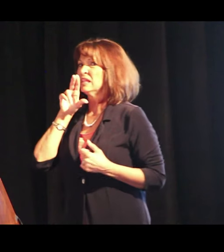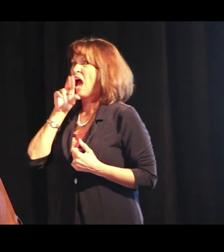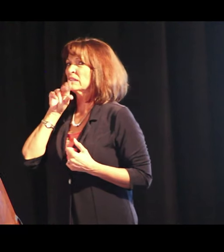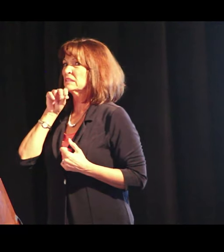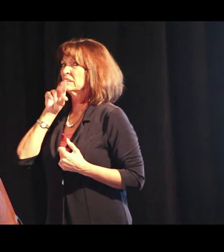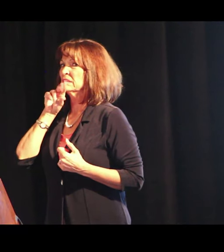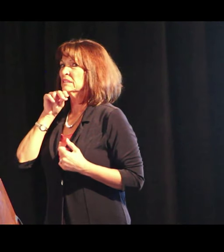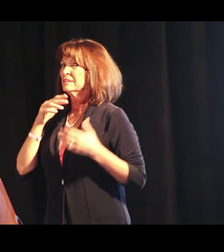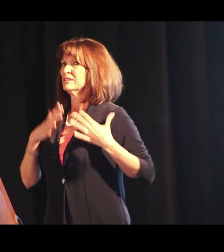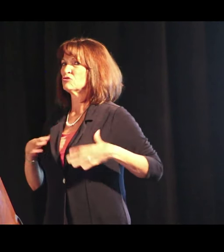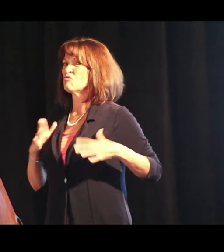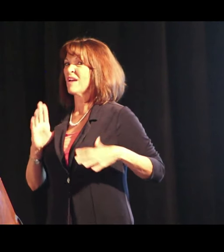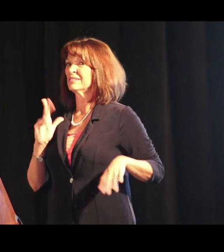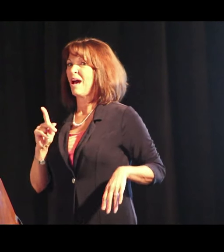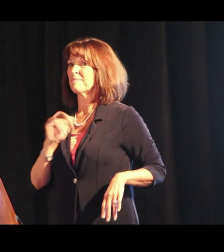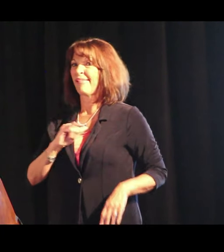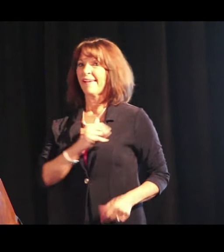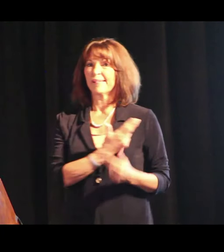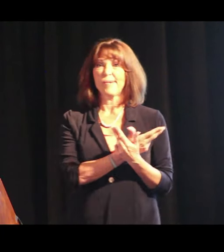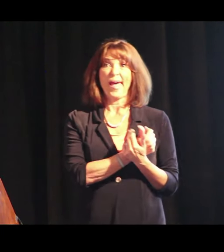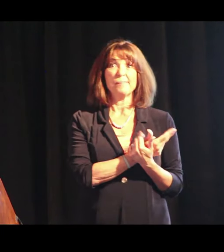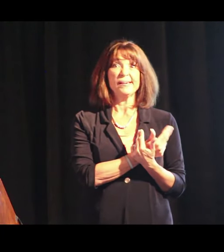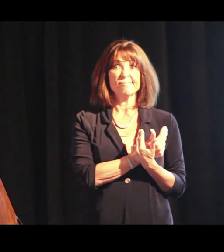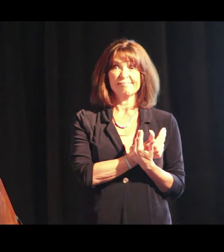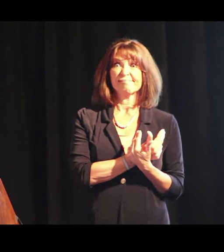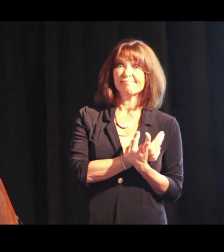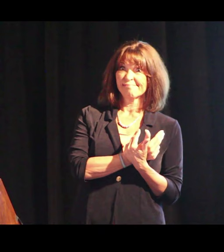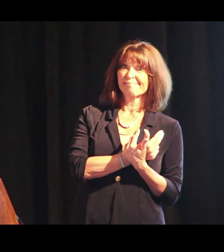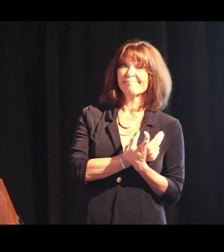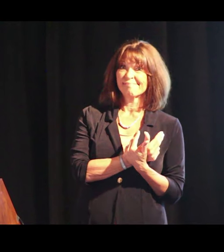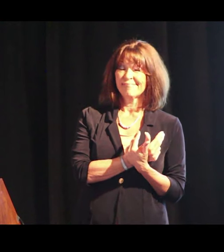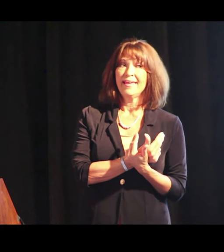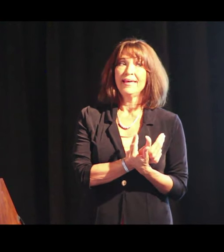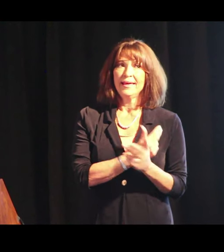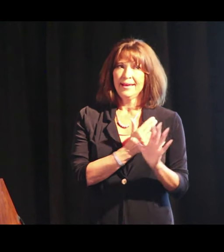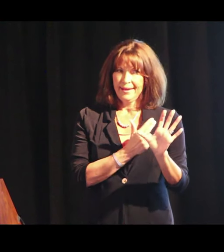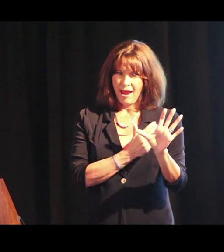a lot of ducks dressed up like rabbits.